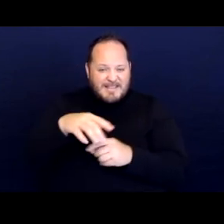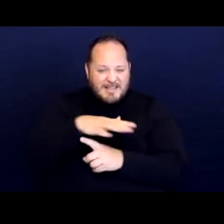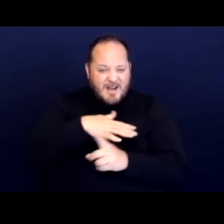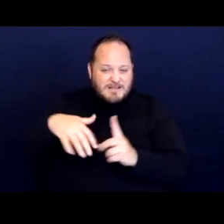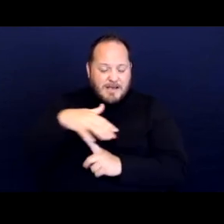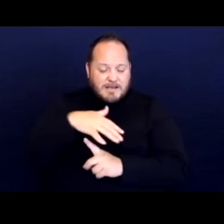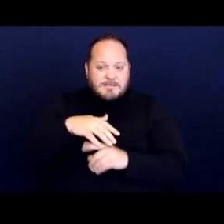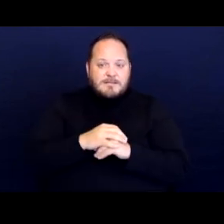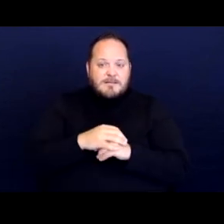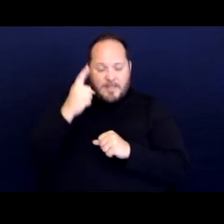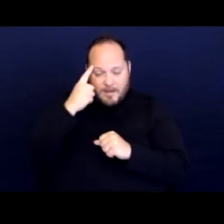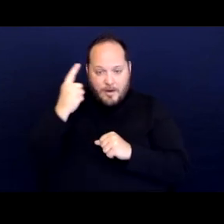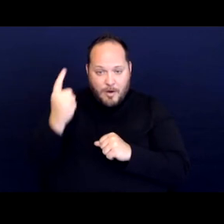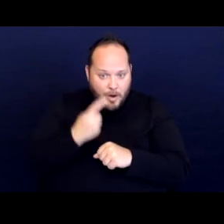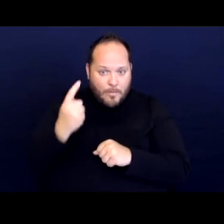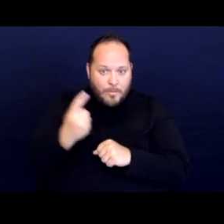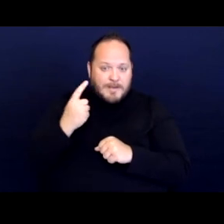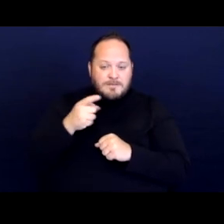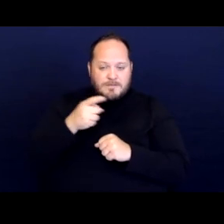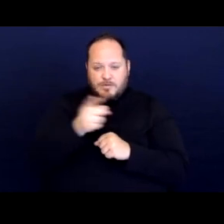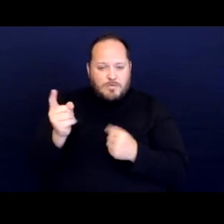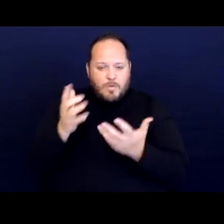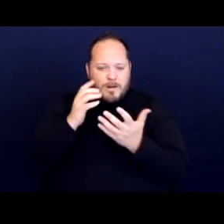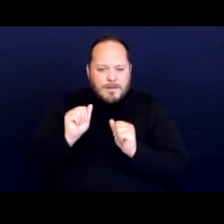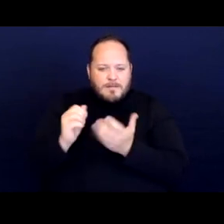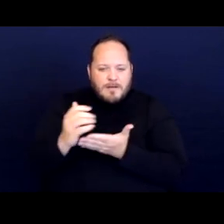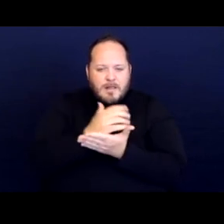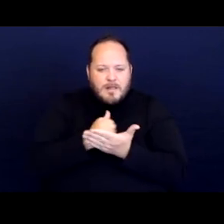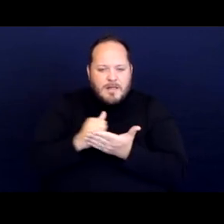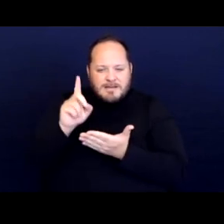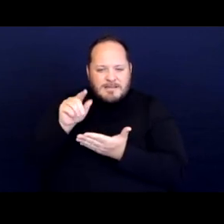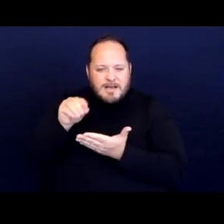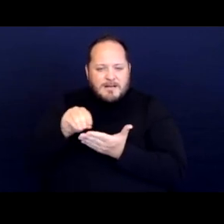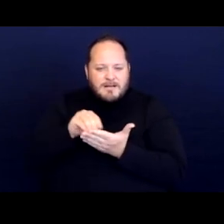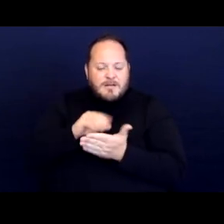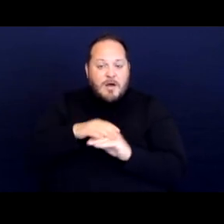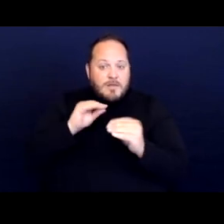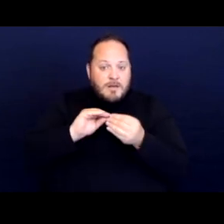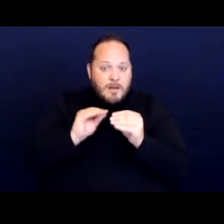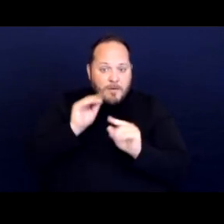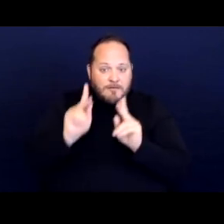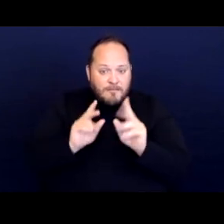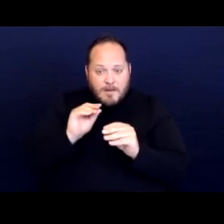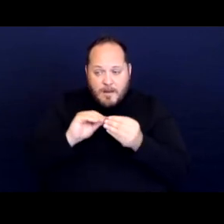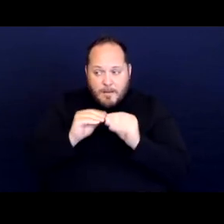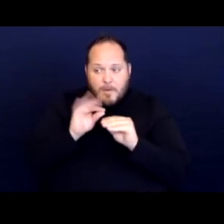I think always you want to be collecting data on the number of people experiencing homelessness